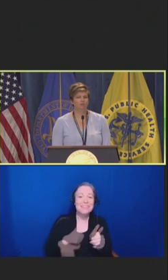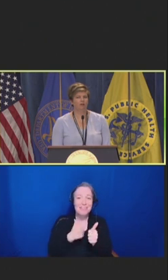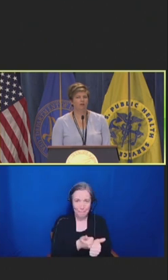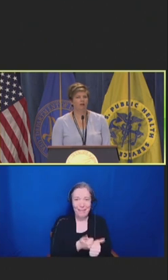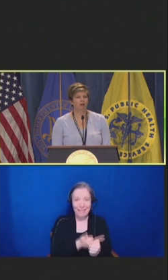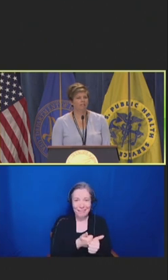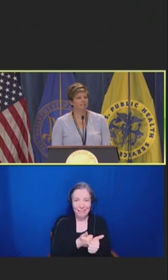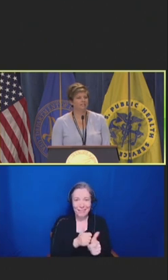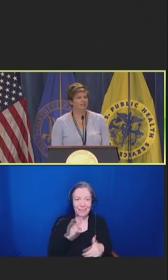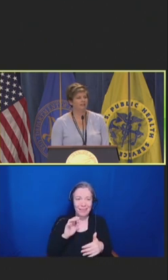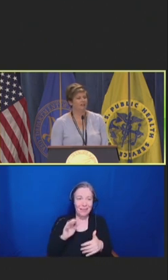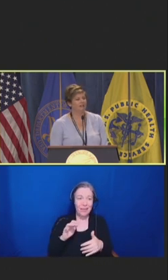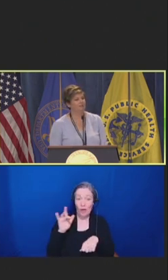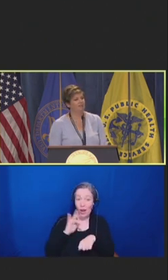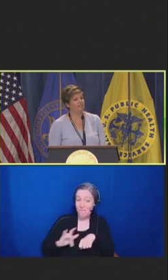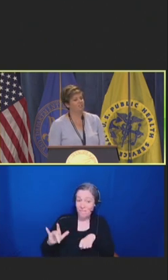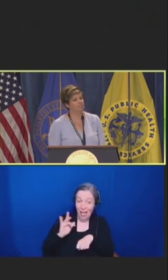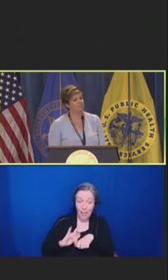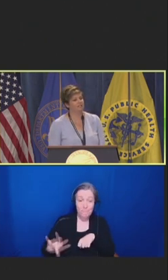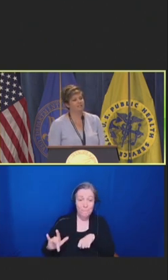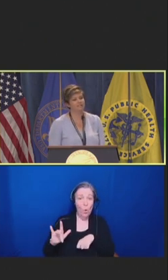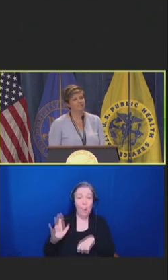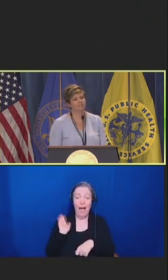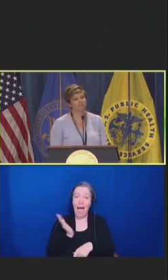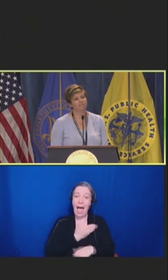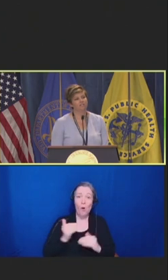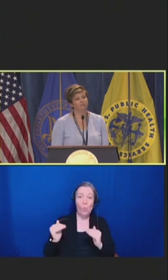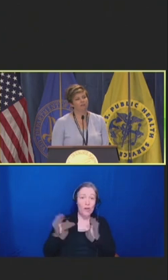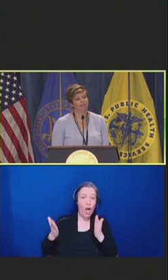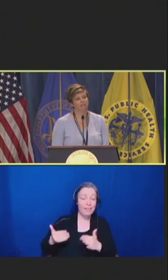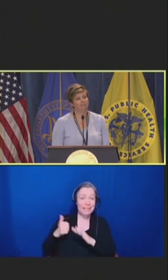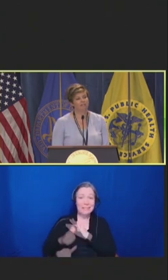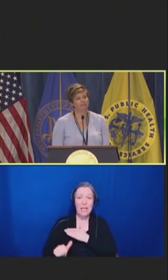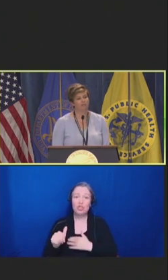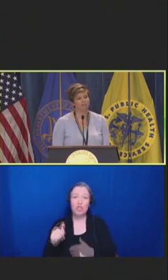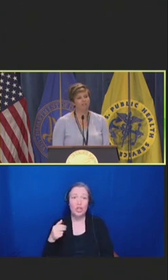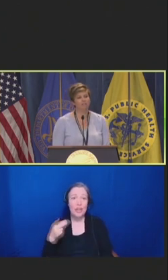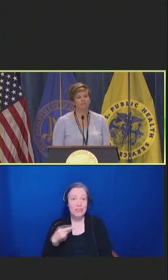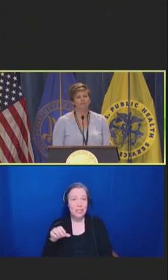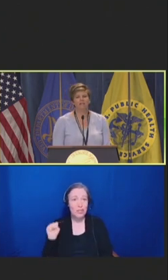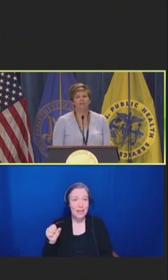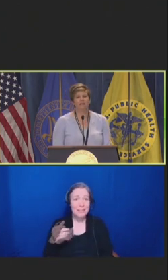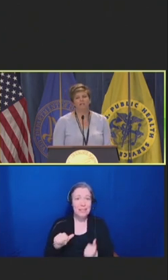Our colleagues in the HHS Assistant Secretary for Policy and Evaluation have put out some